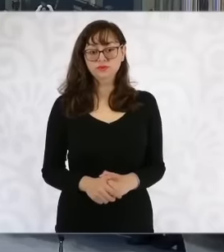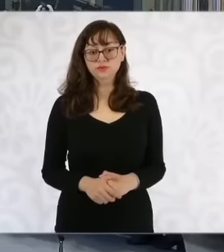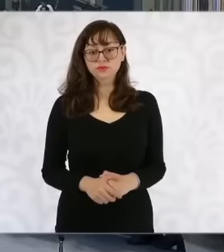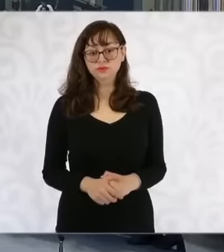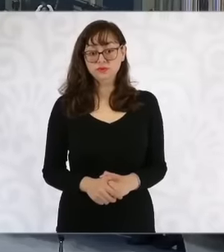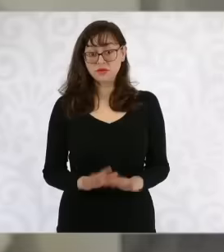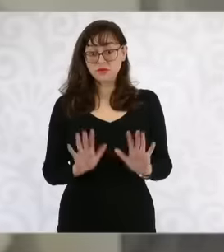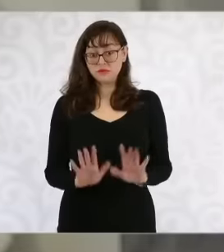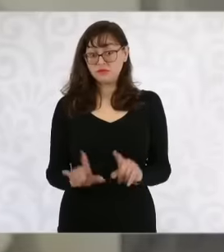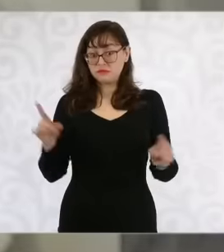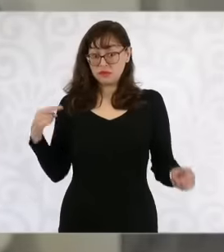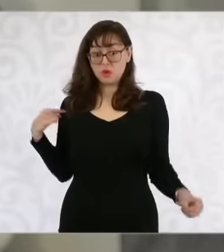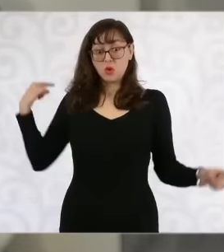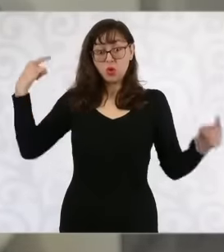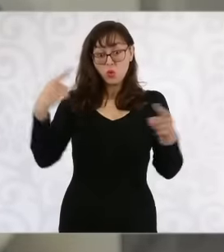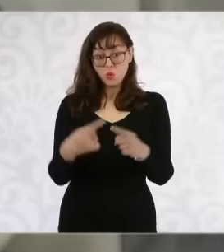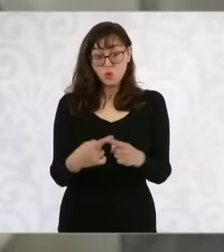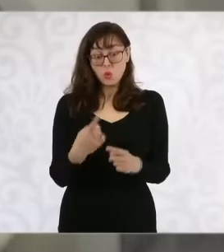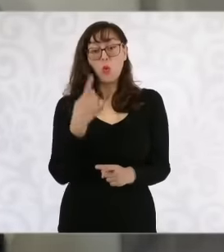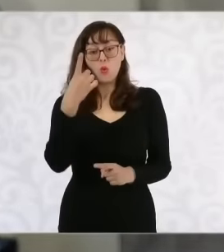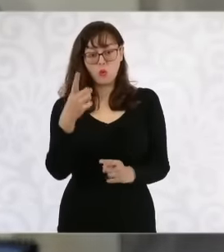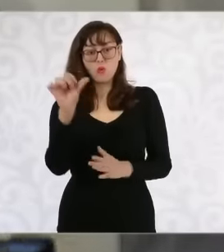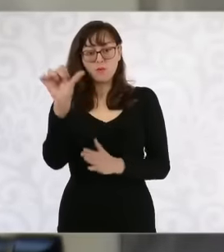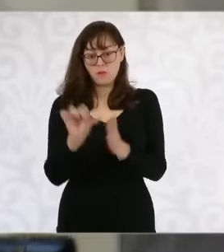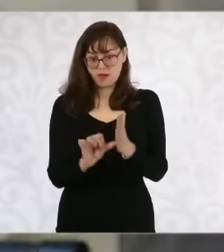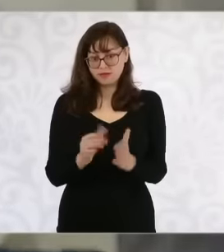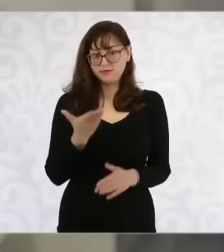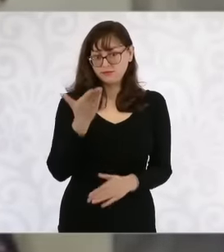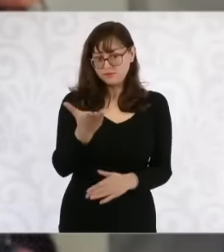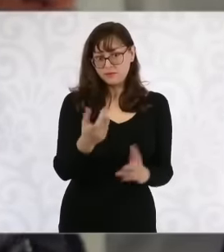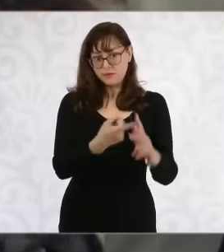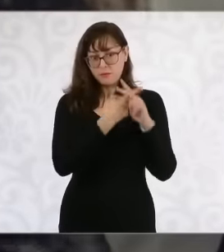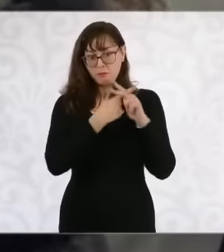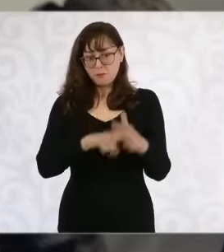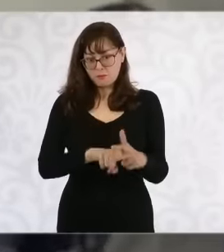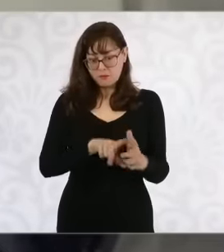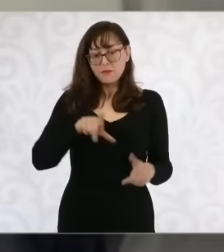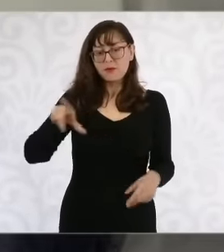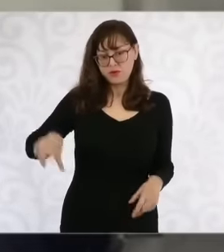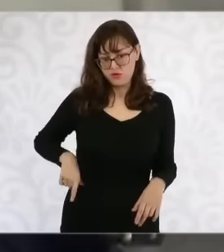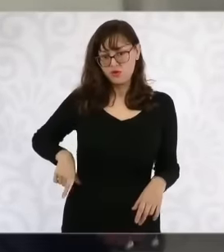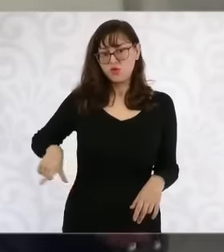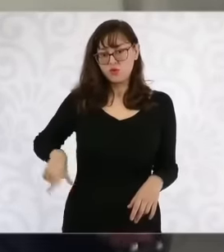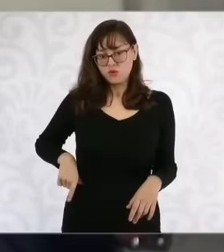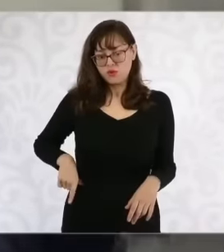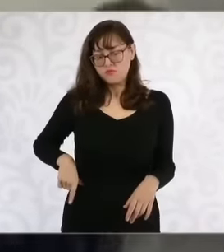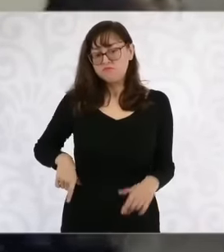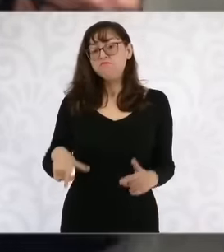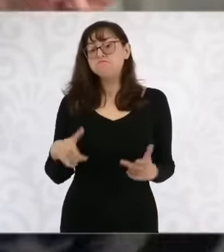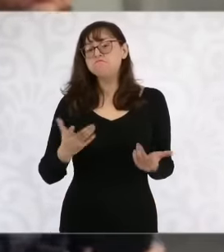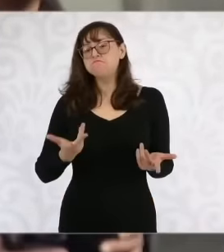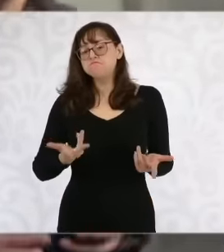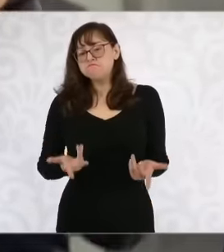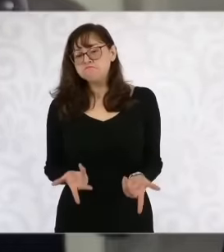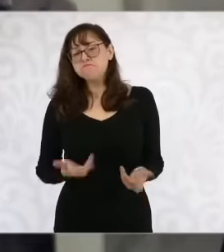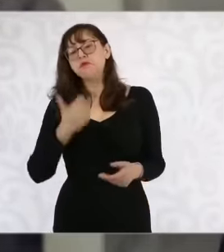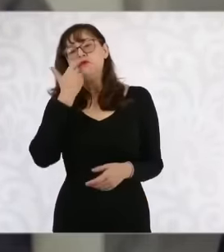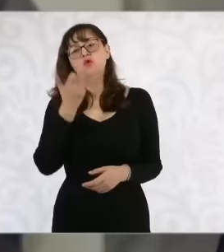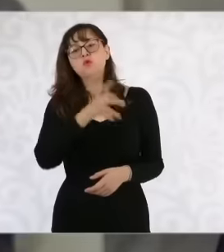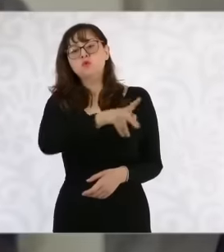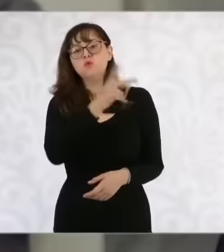government, ask him the form of qualification that he will have with the secretaries with the